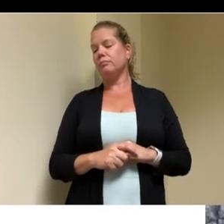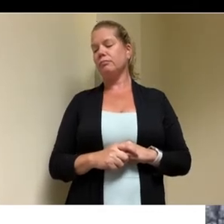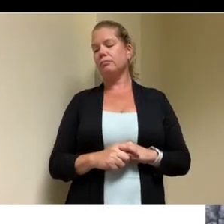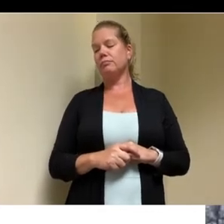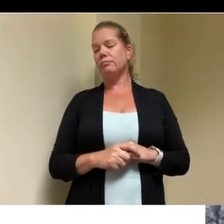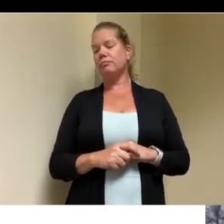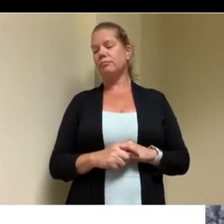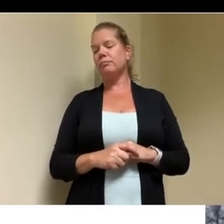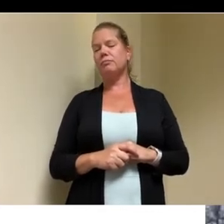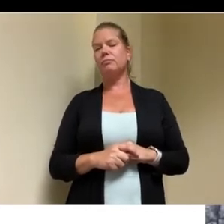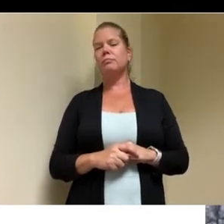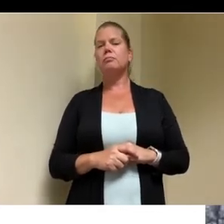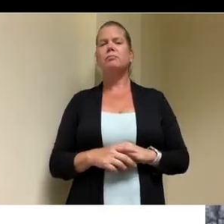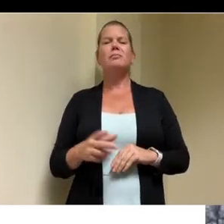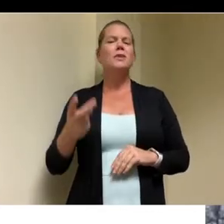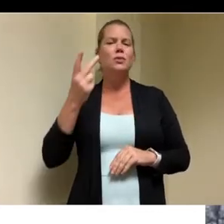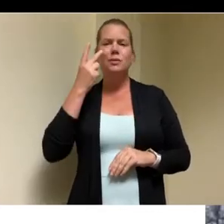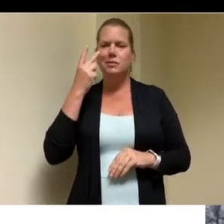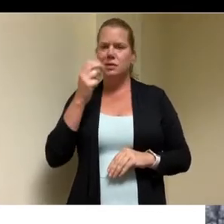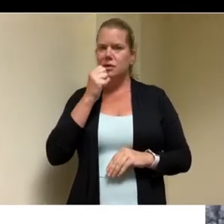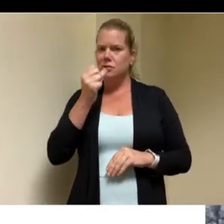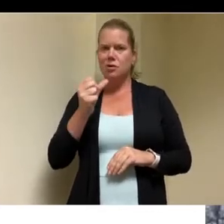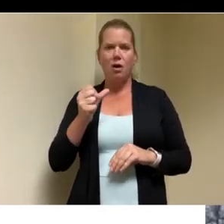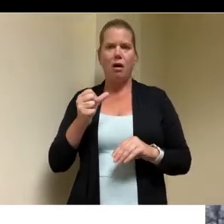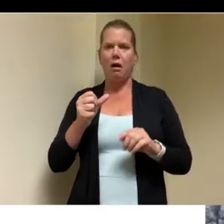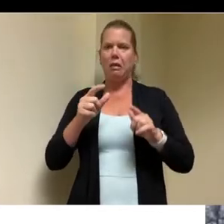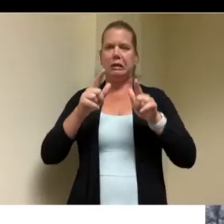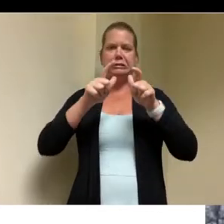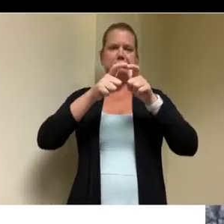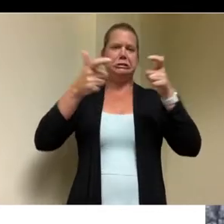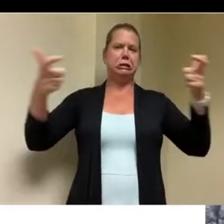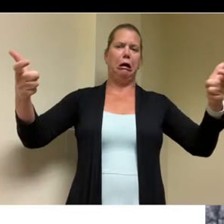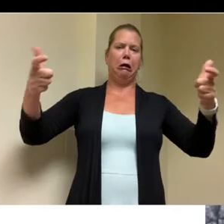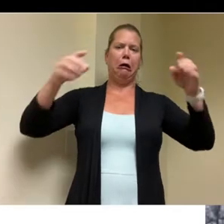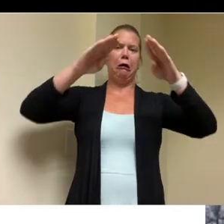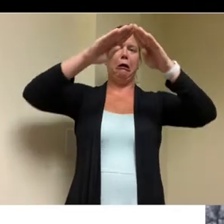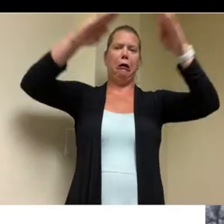it's not over dominating the neighborhood or any of the abutters